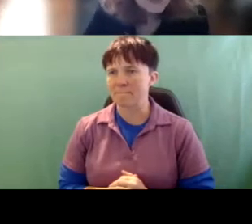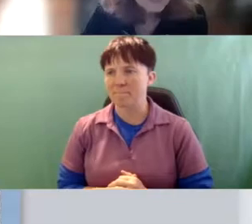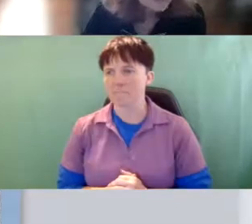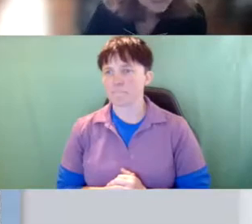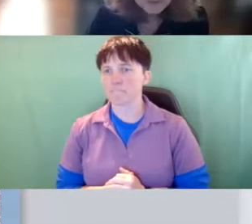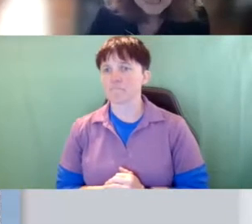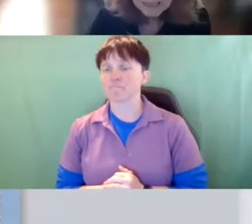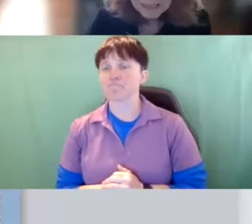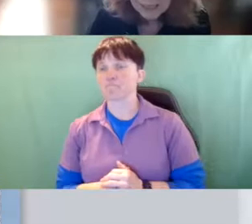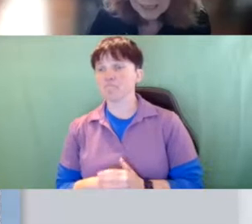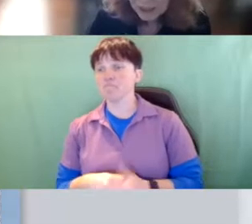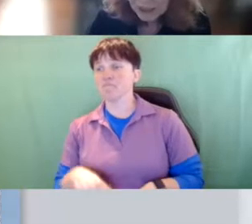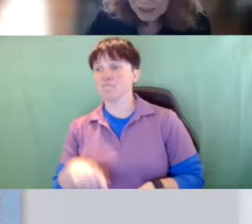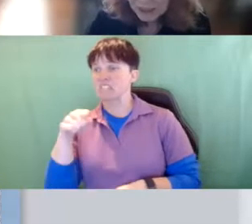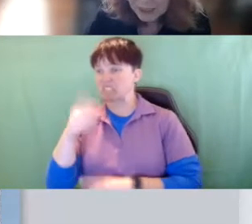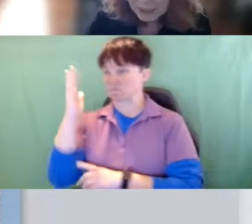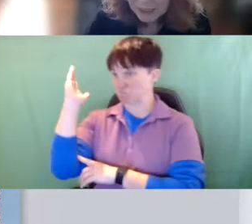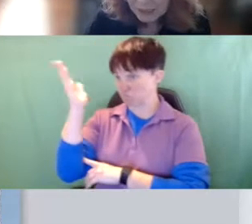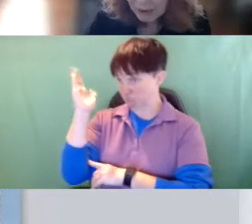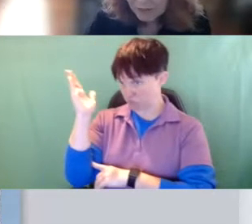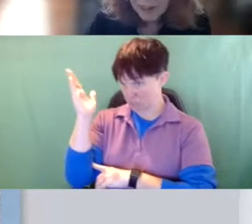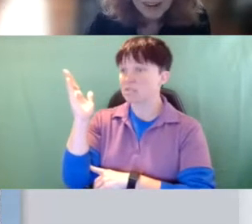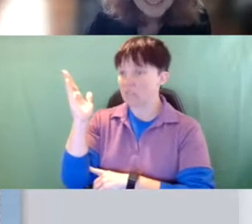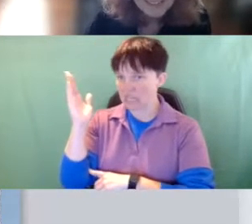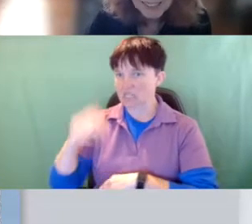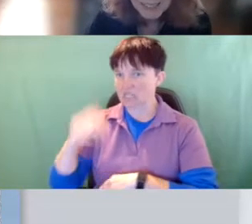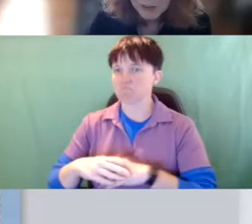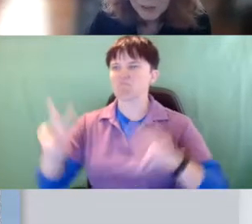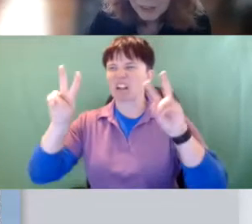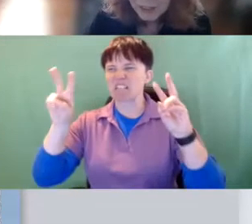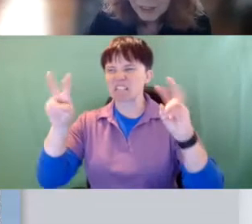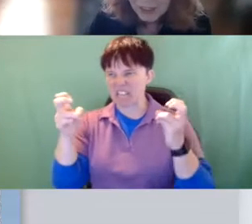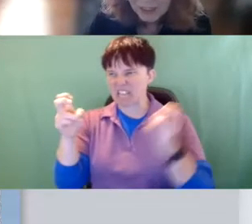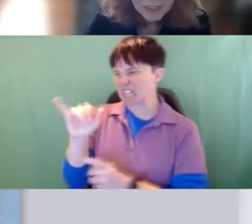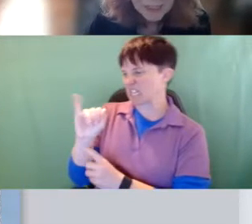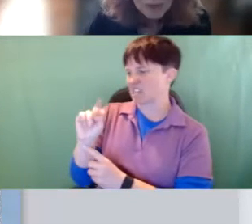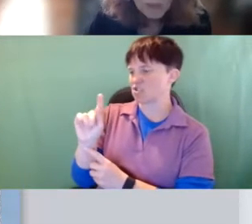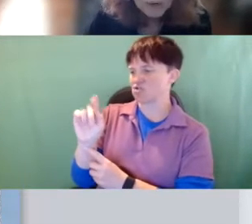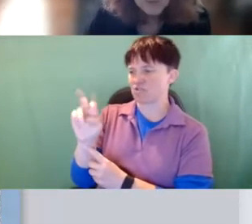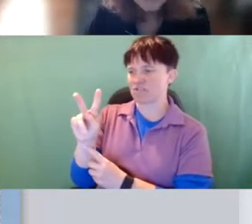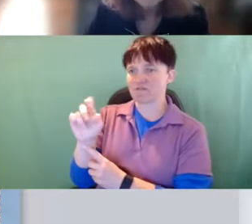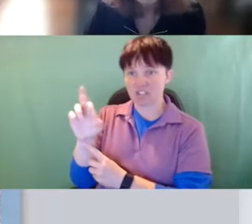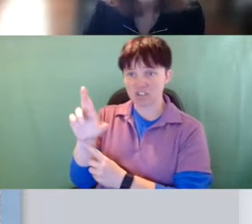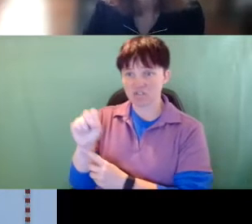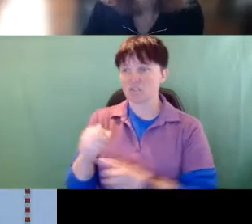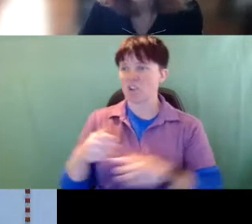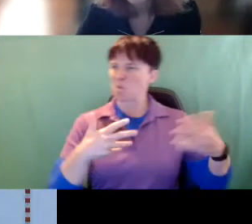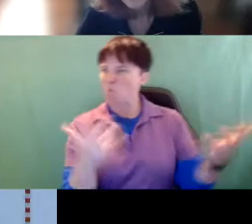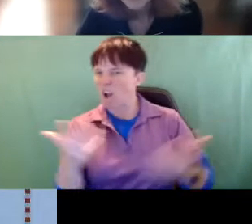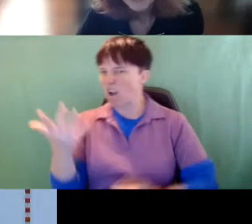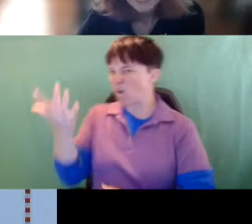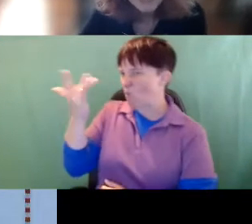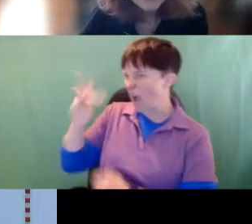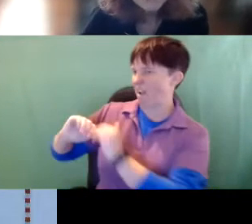So this presentation is, I titled it "Interveners, What, Why and How?"